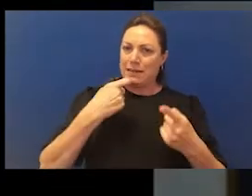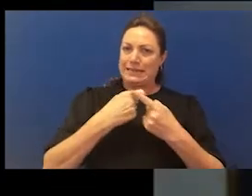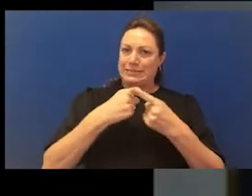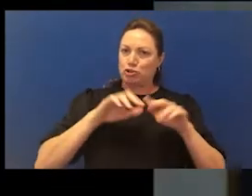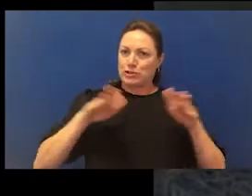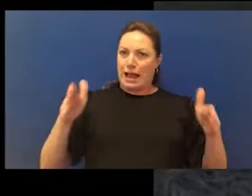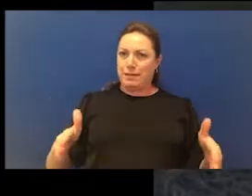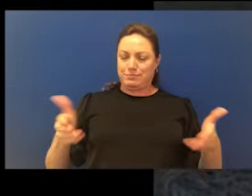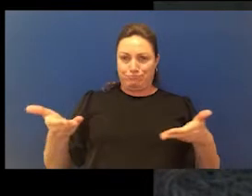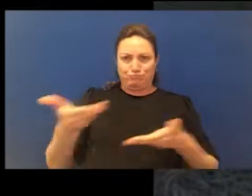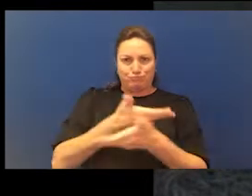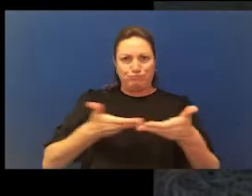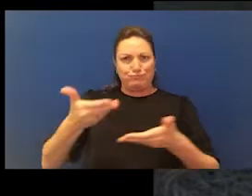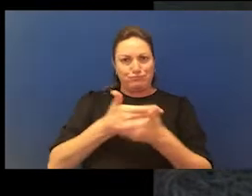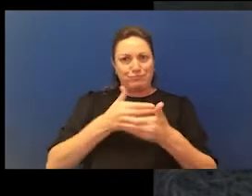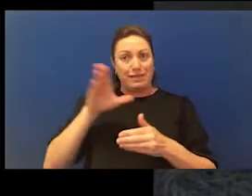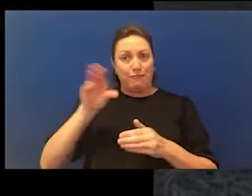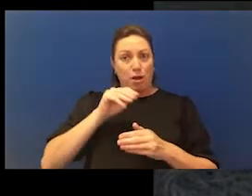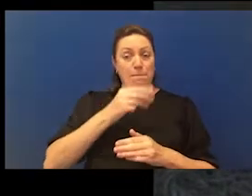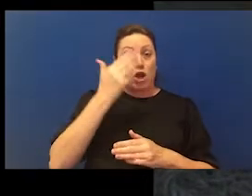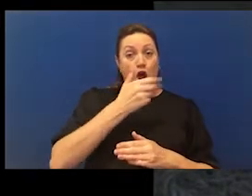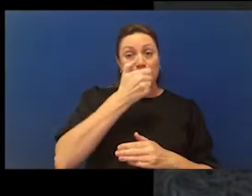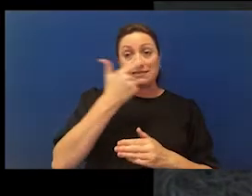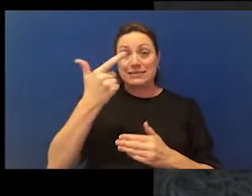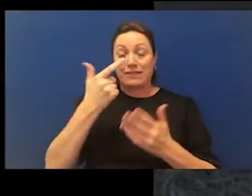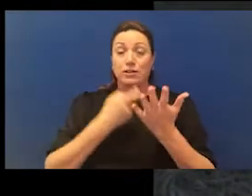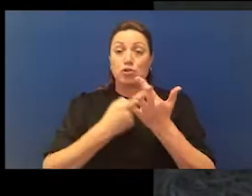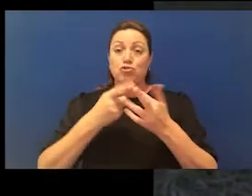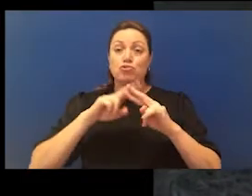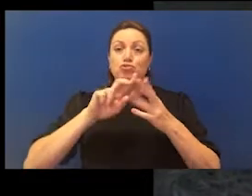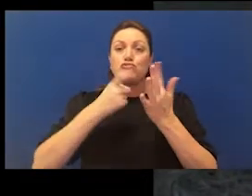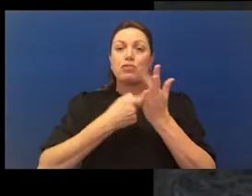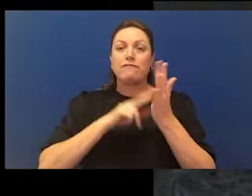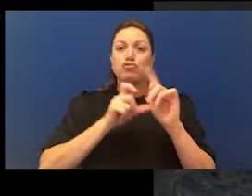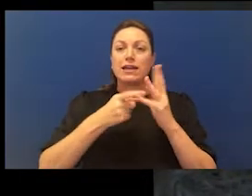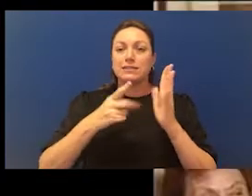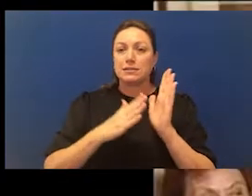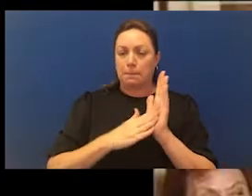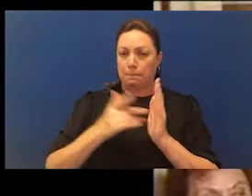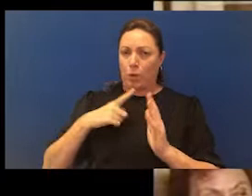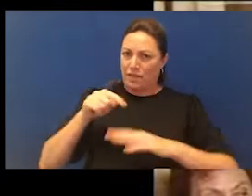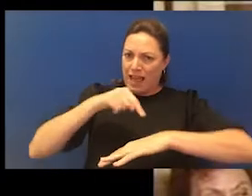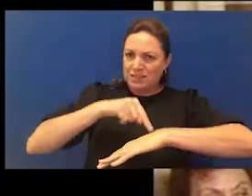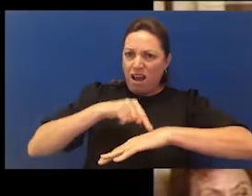referendum. When people were working across all the whole of Australia, having these yarns about how we